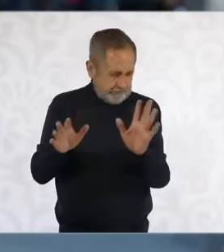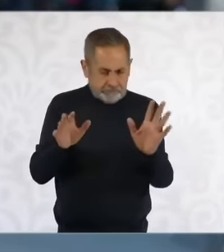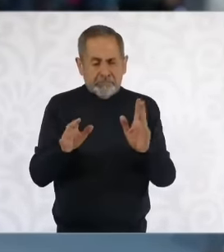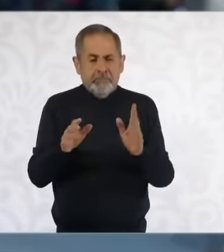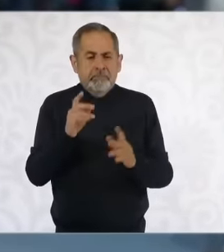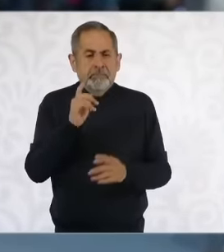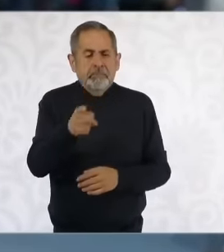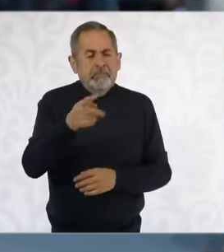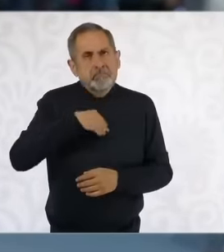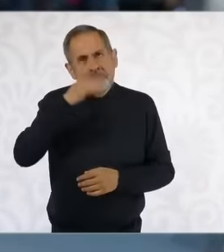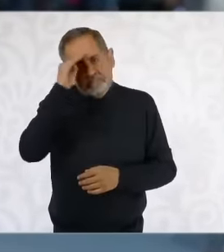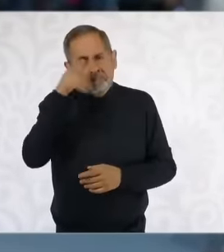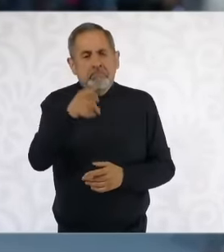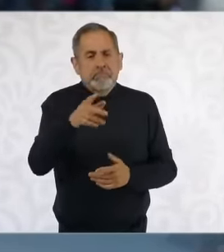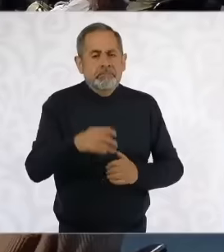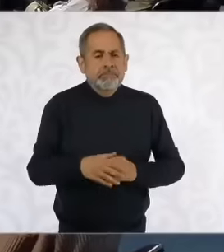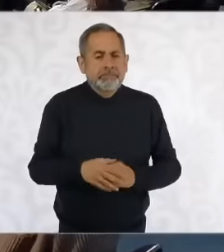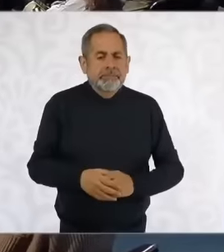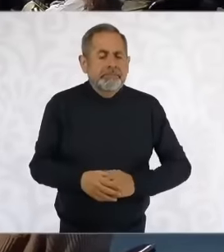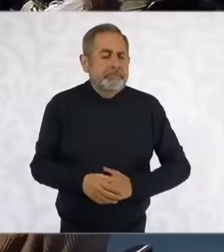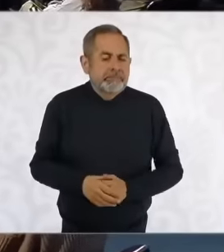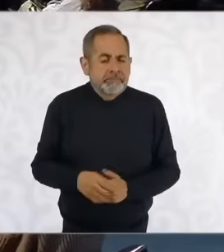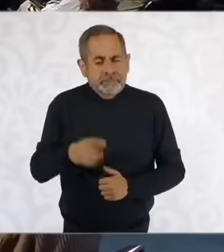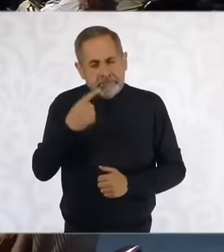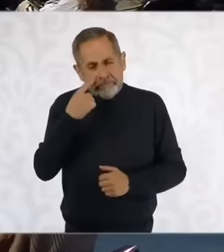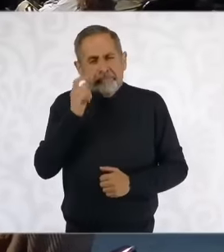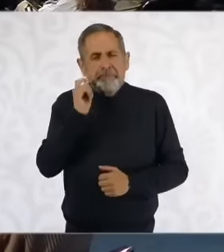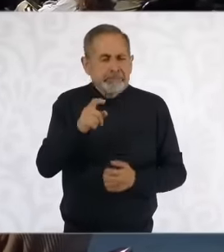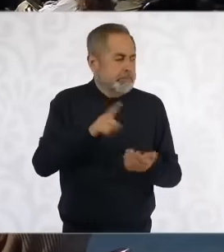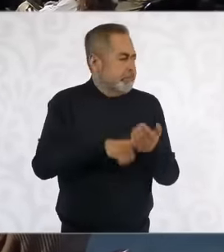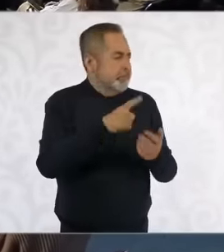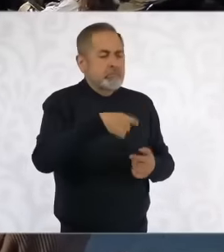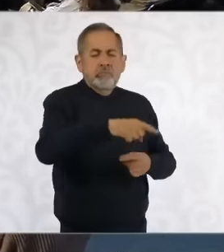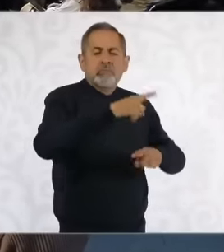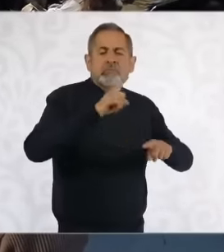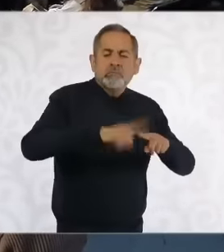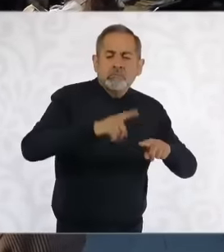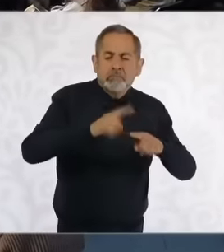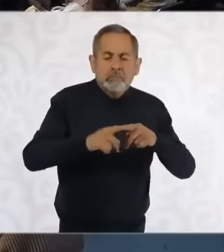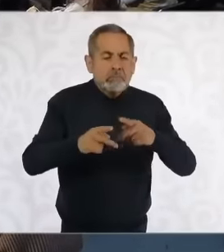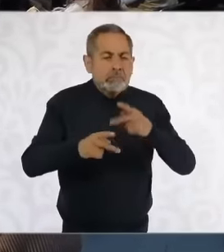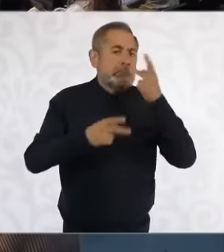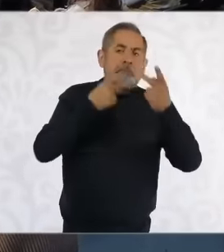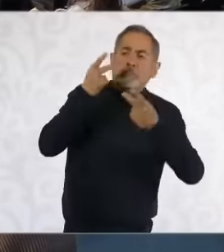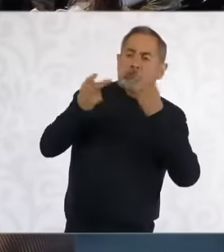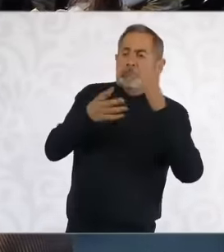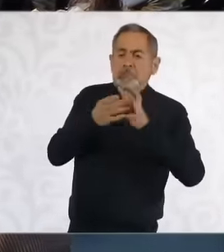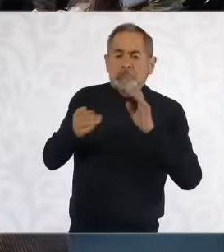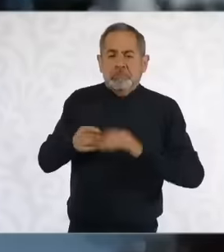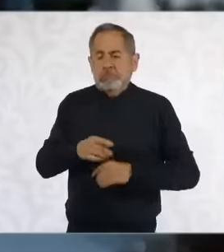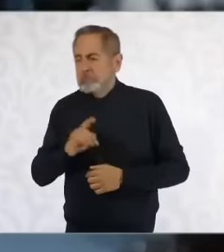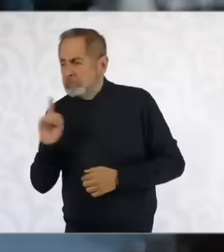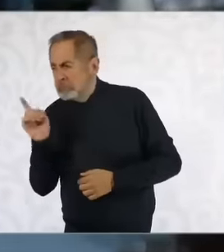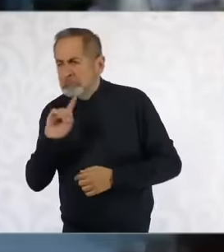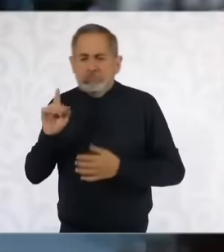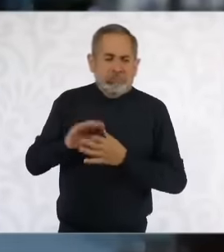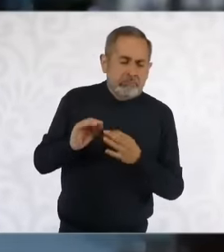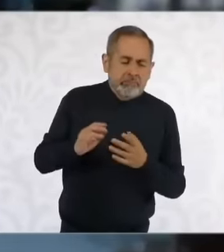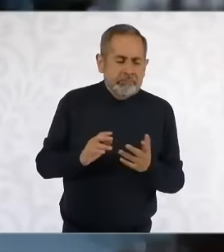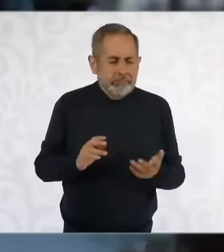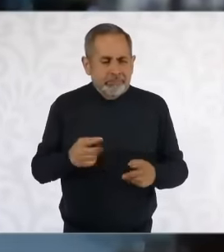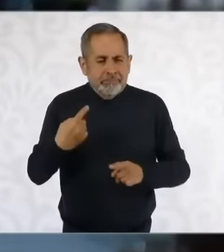seeing that mainly the voices that have been, well, raising things as they have